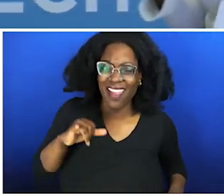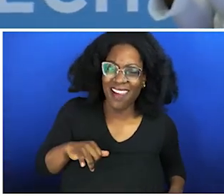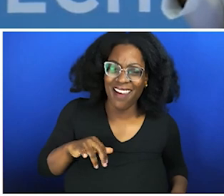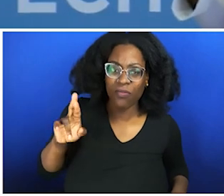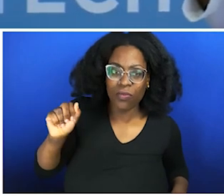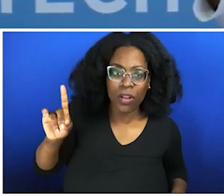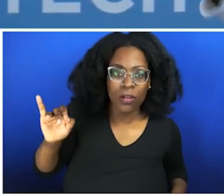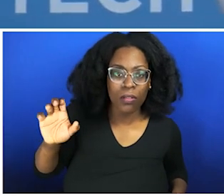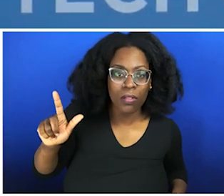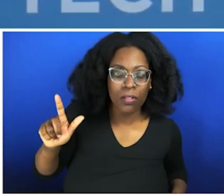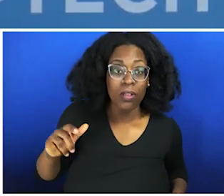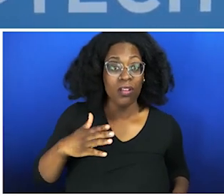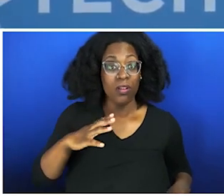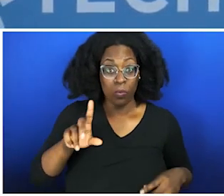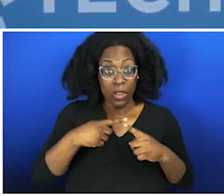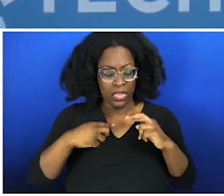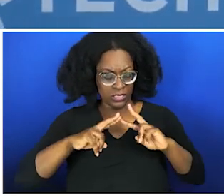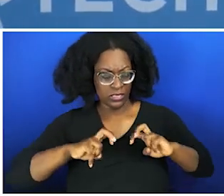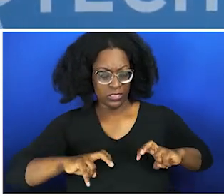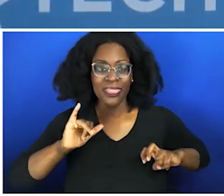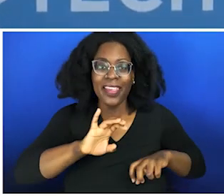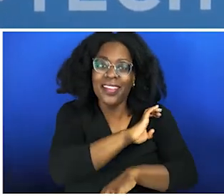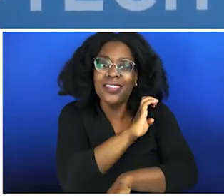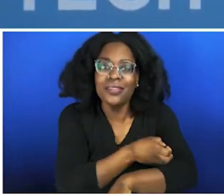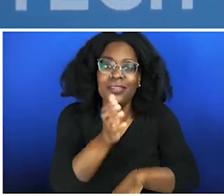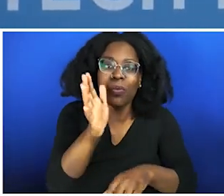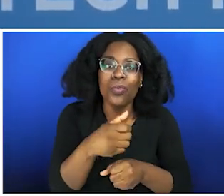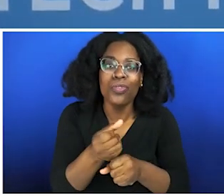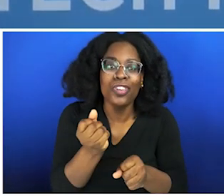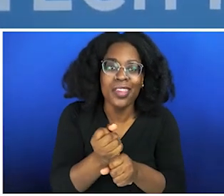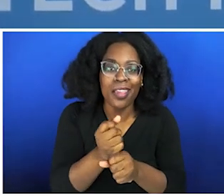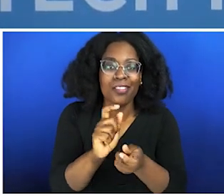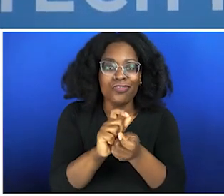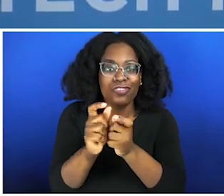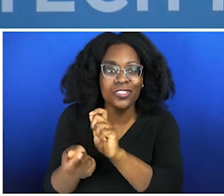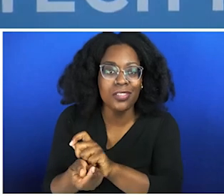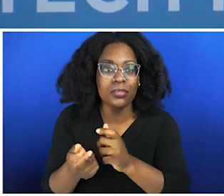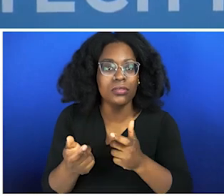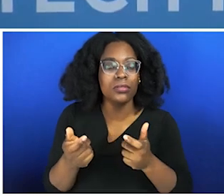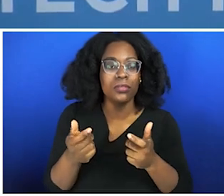structures? How do I be that person that comes in, and just by how I carry myself, my energy